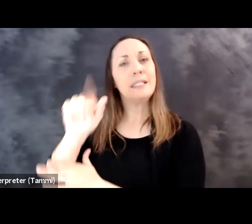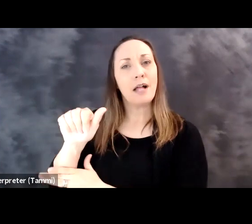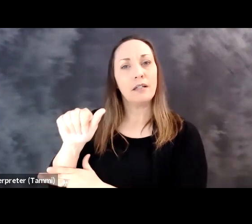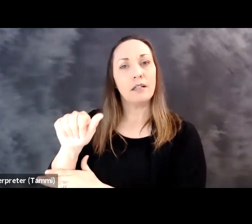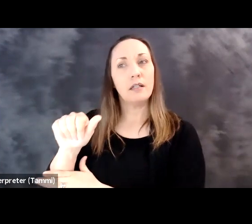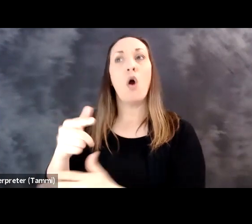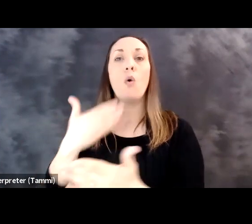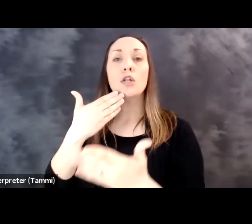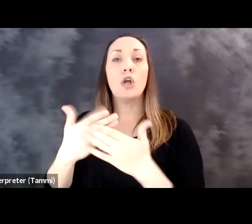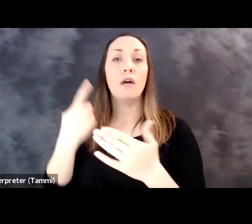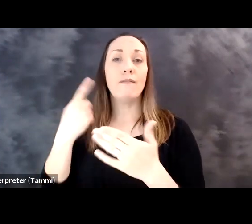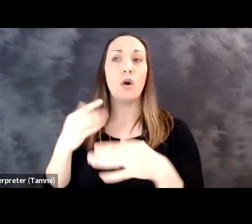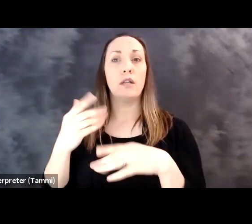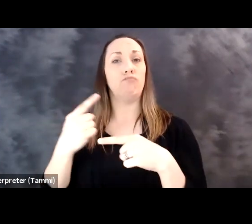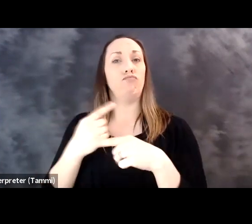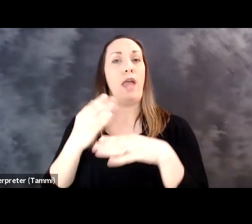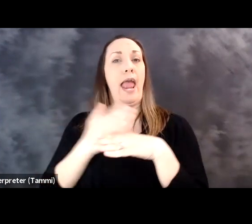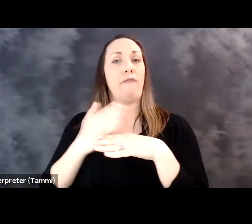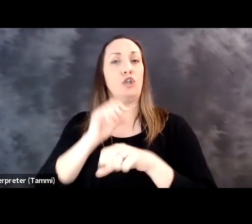important pool of employees with disabilities are first what's good for